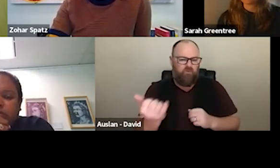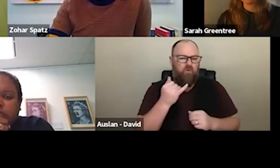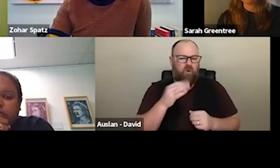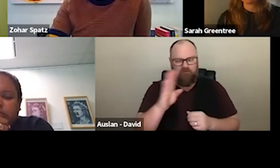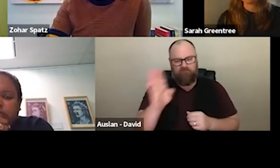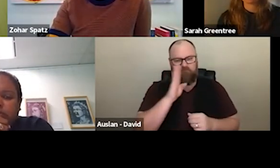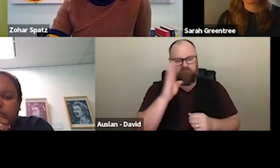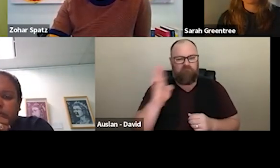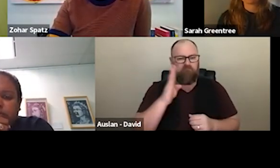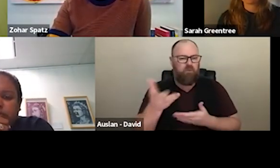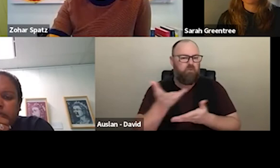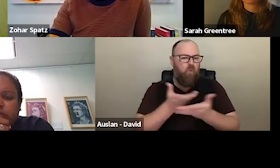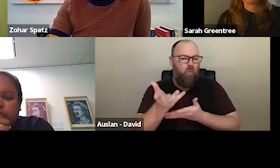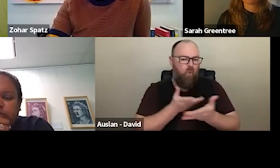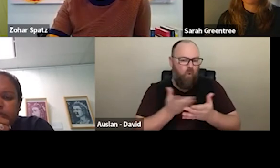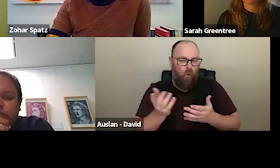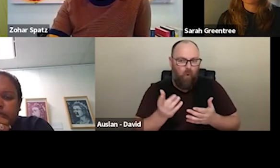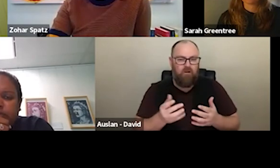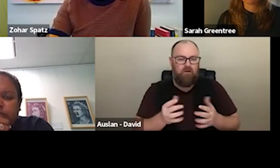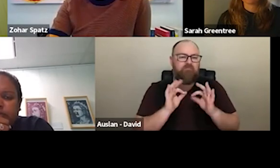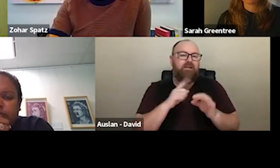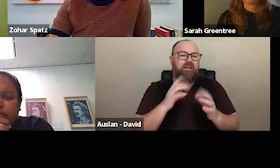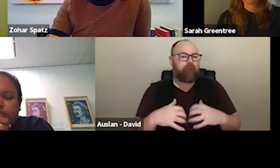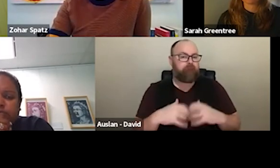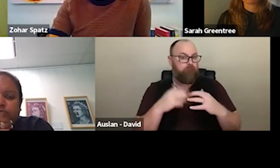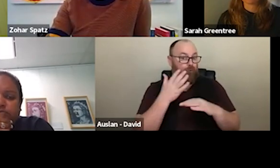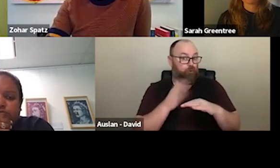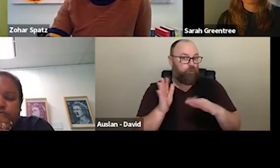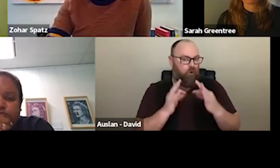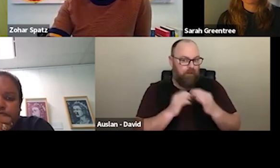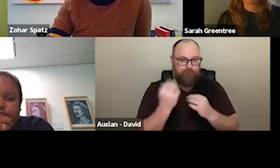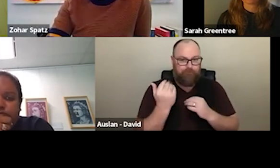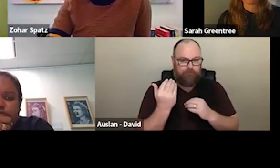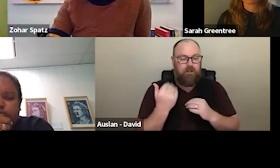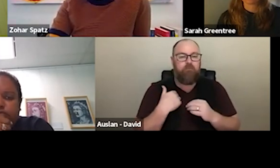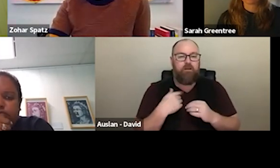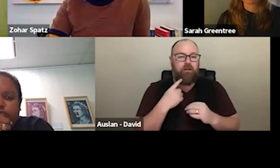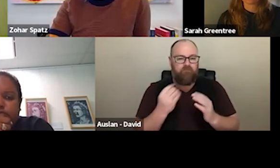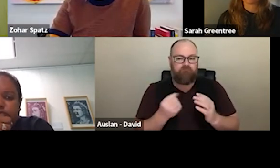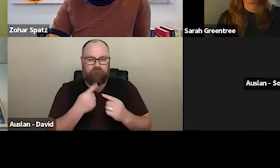that we can deal with things, and so it is have a direct conversation with us. If you're in that position of being a very new organization about what might be the best kind of things, submit probably best to have a direct conversation with